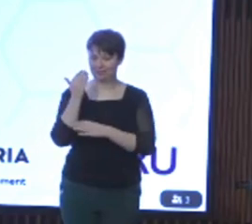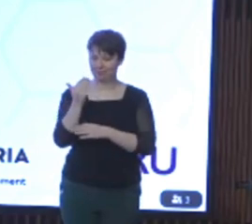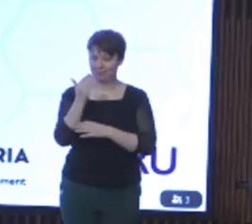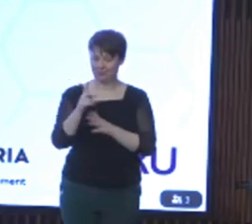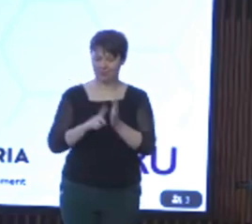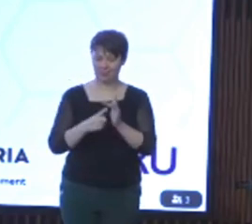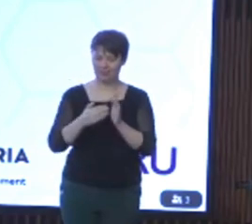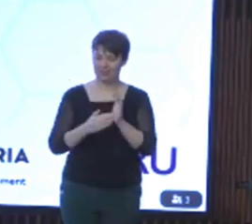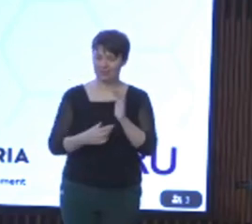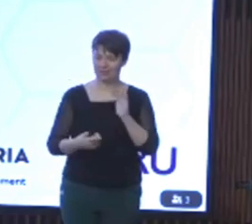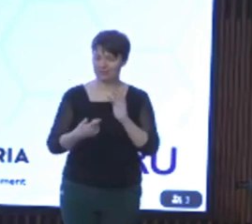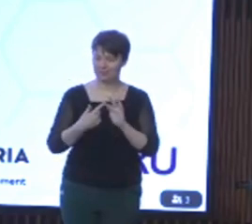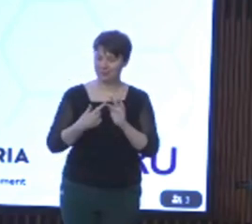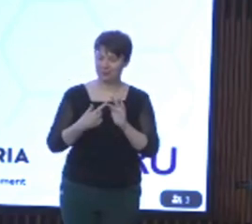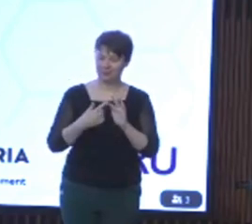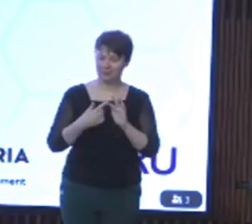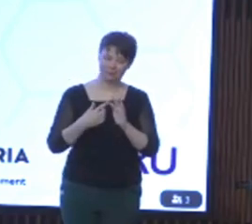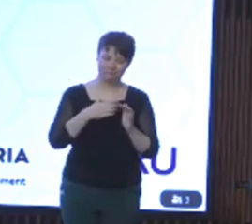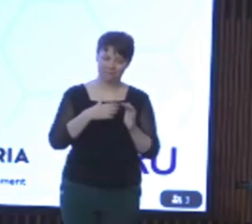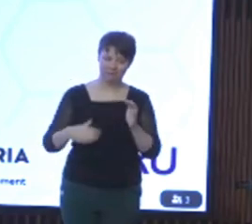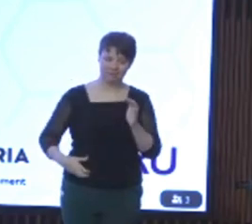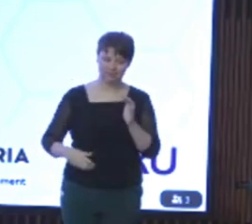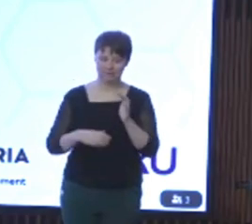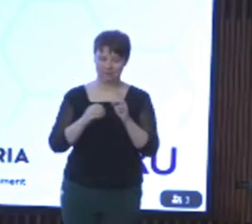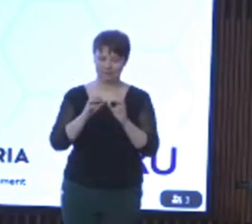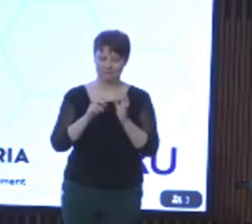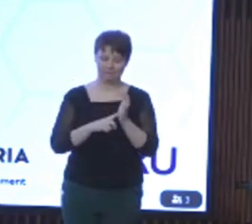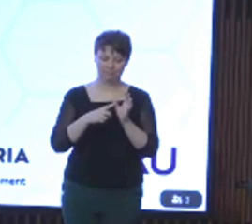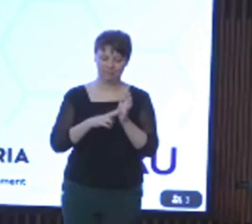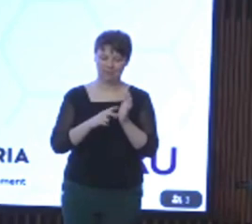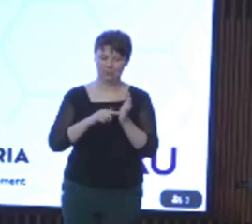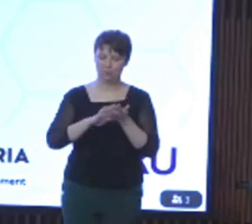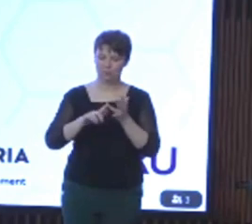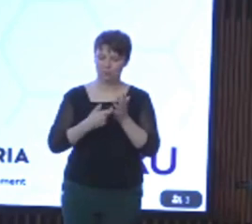Minister Blandthorn is speaking today in her capacity as the Minister for Disability and